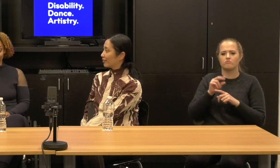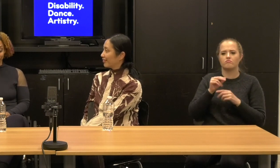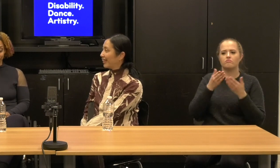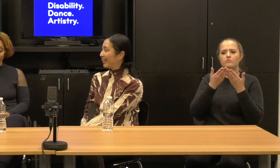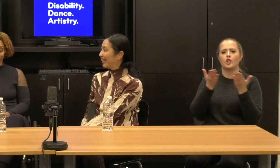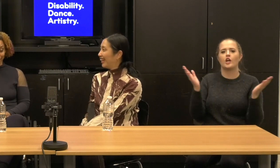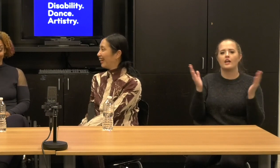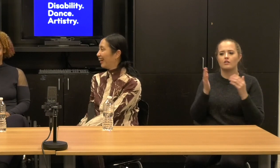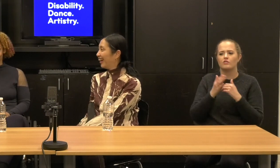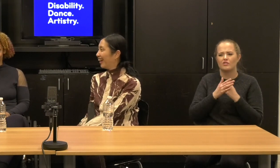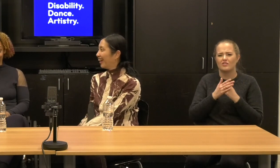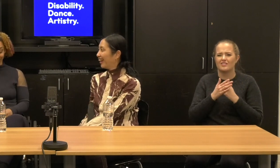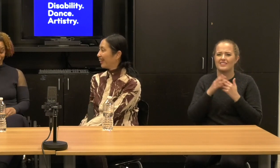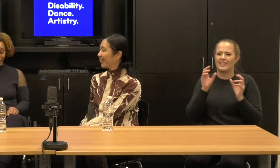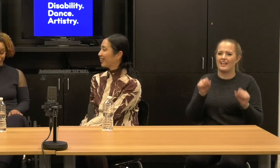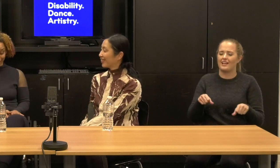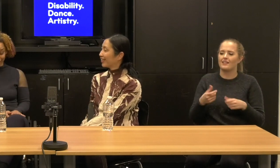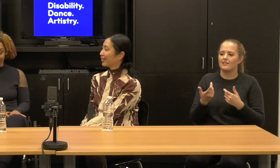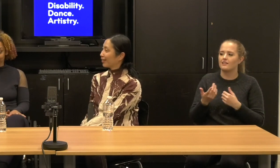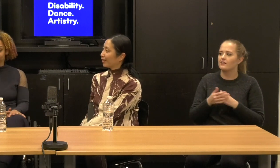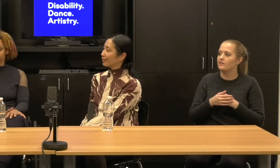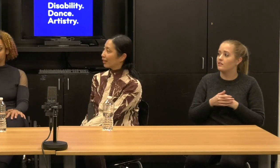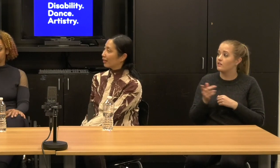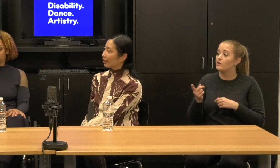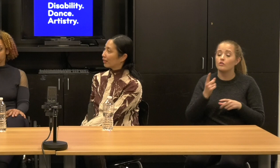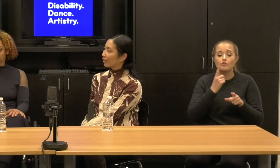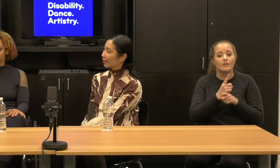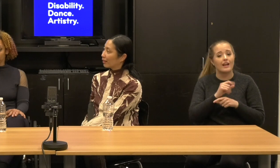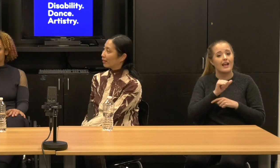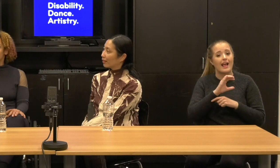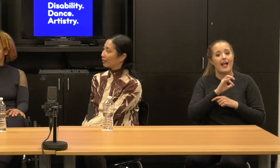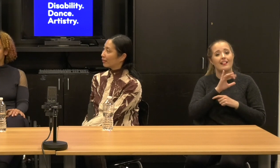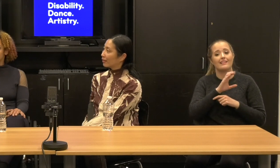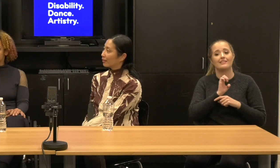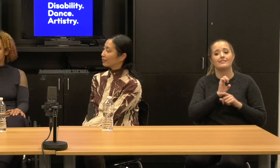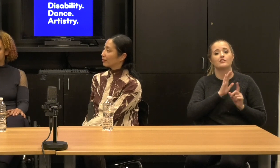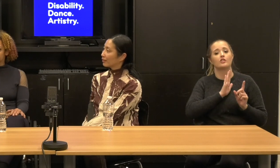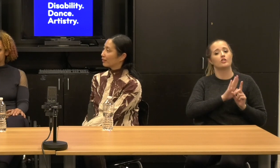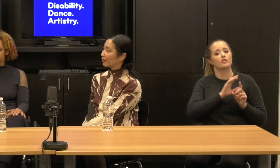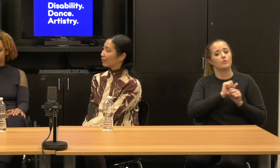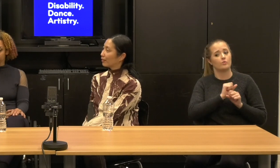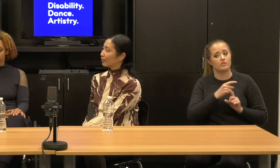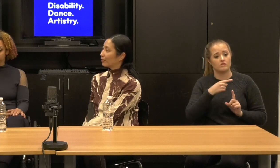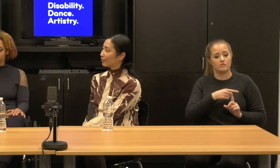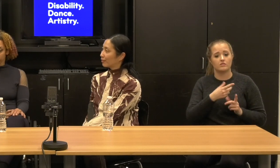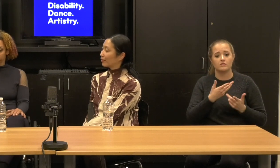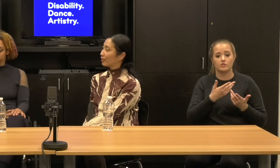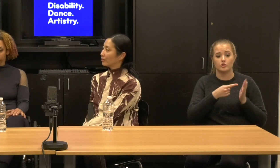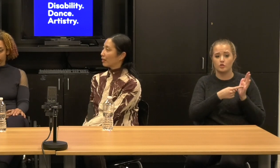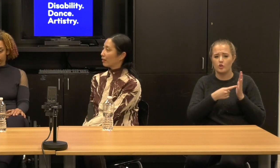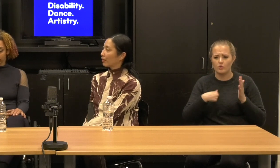And I think, and I think, I mean analysis work is showing us how they, how all these different art forms do cooperate, right?